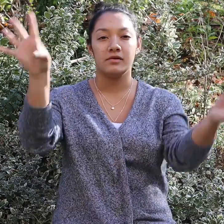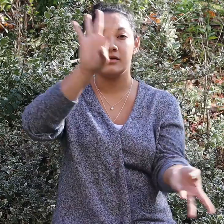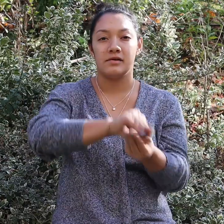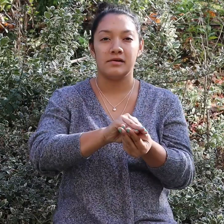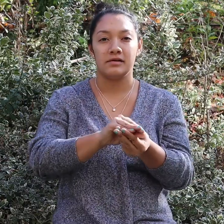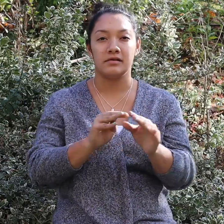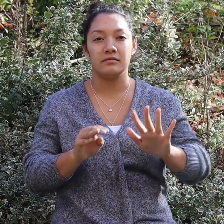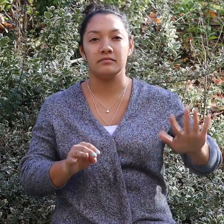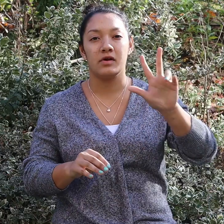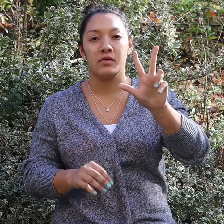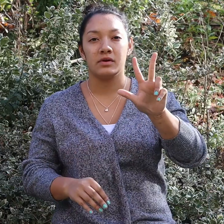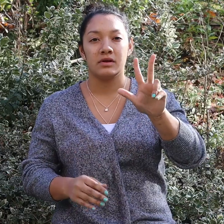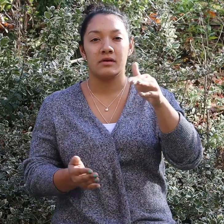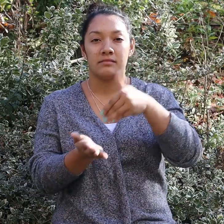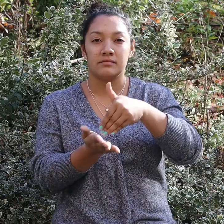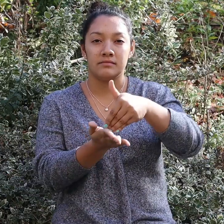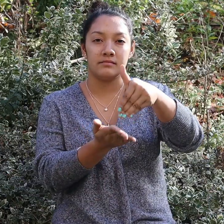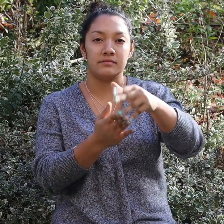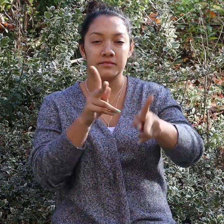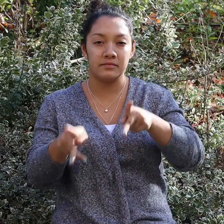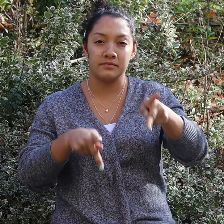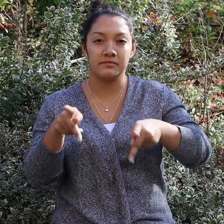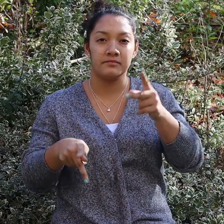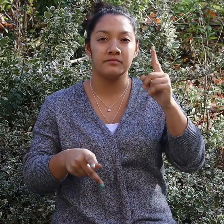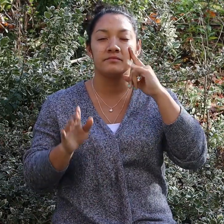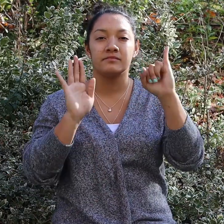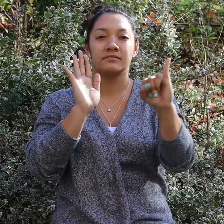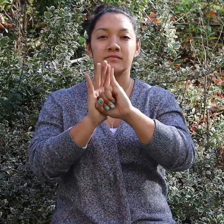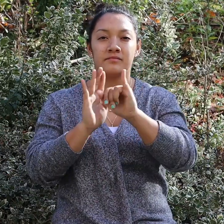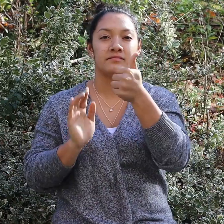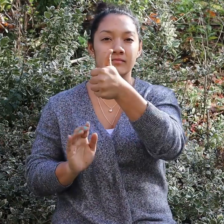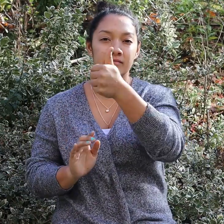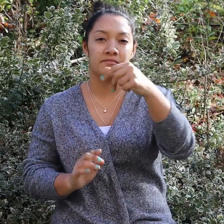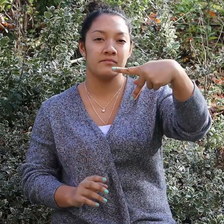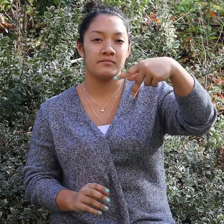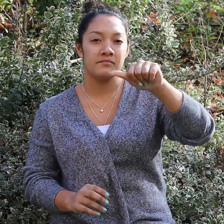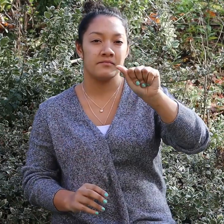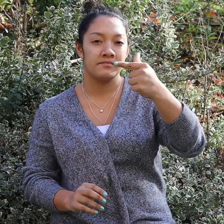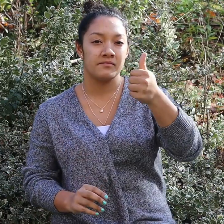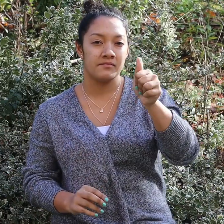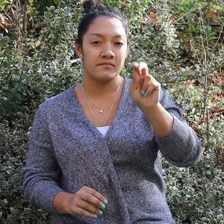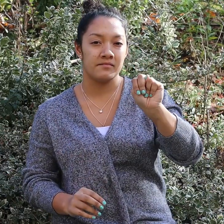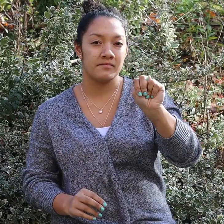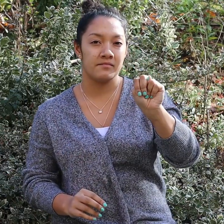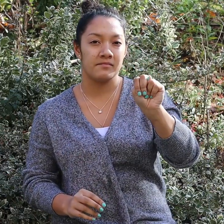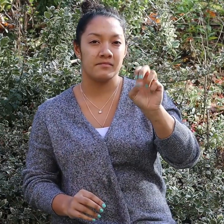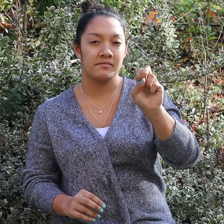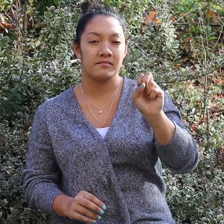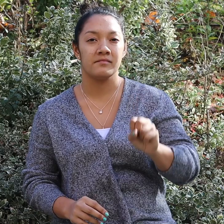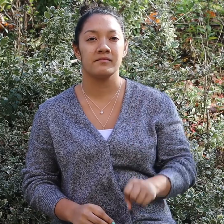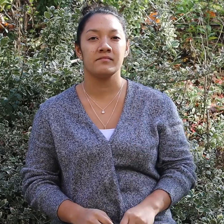Worldwide, about 3 million identify as Pagan.